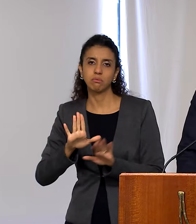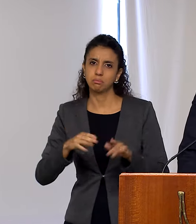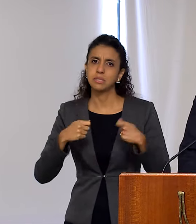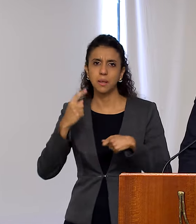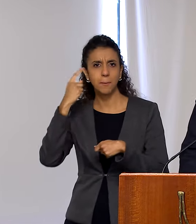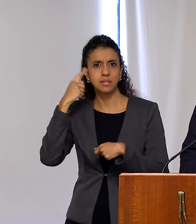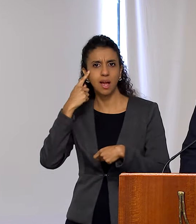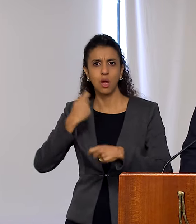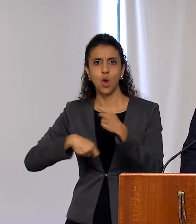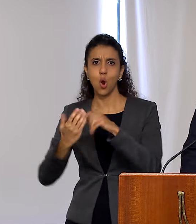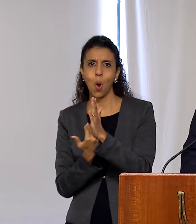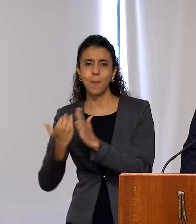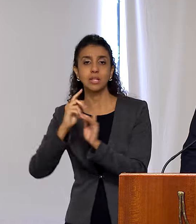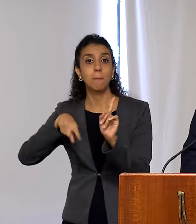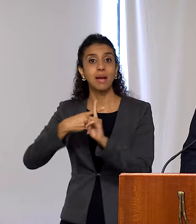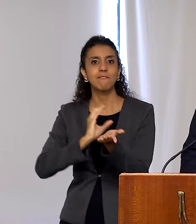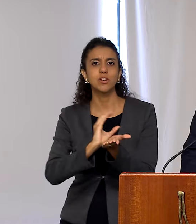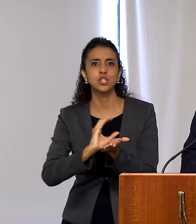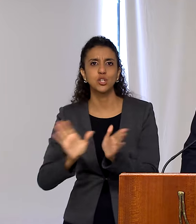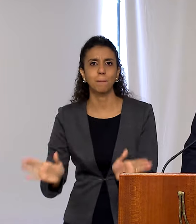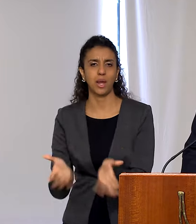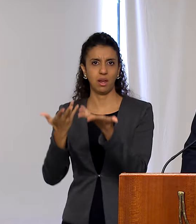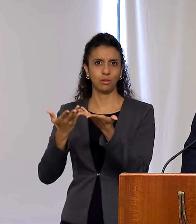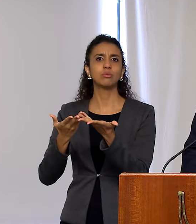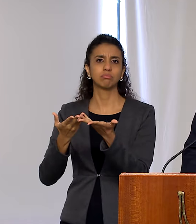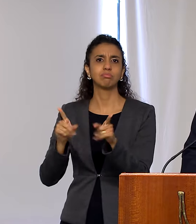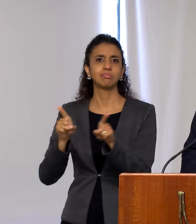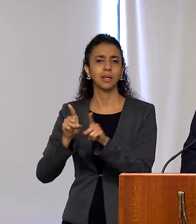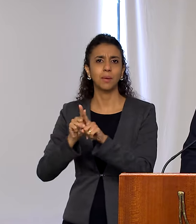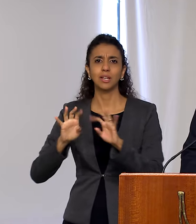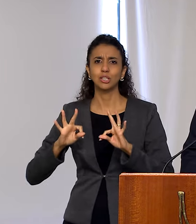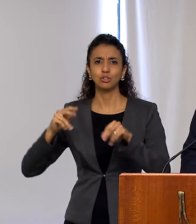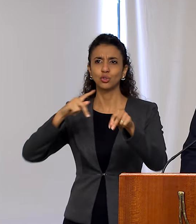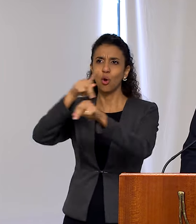and investment, without more and better integration into global value chains